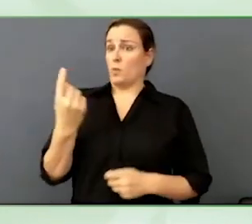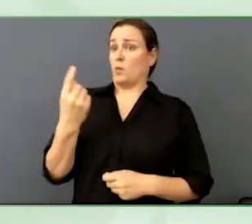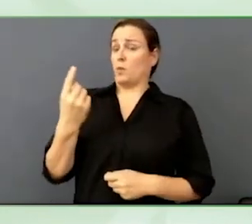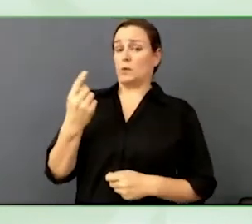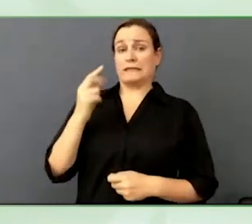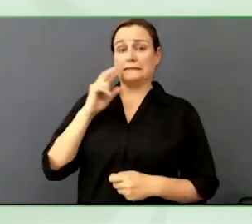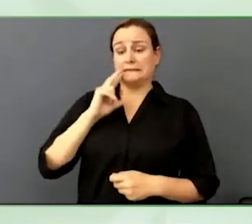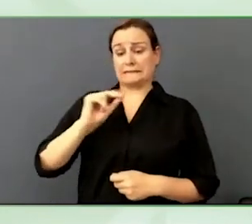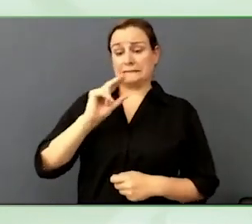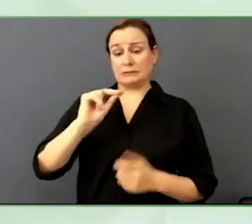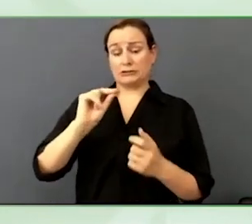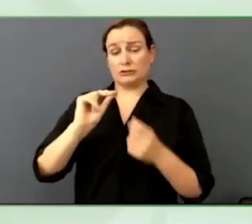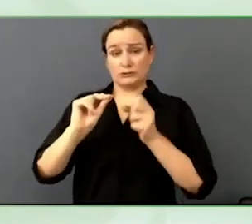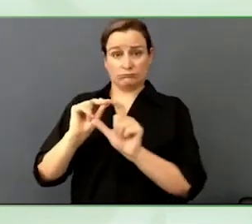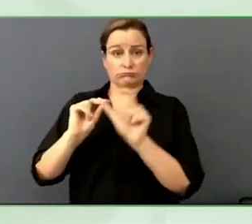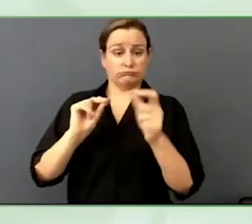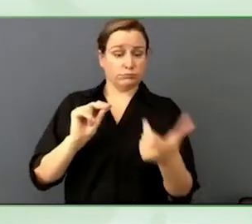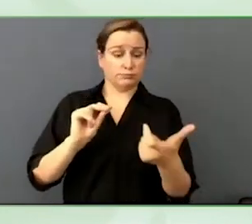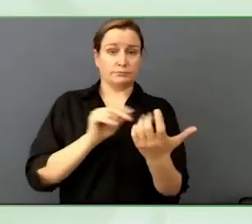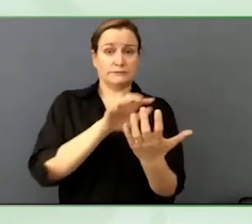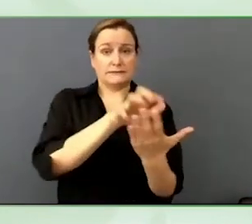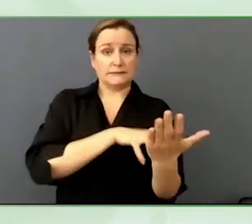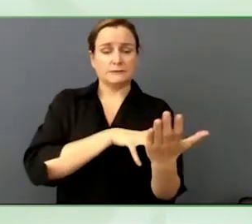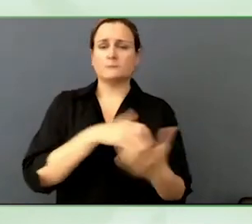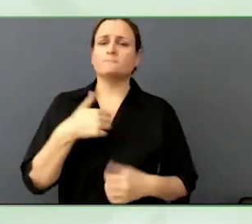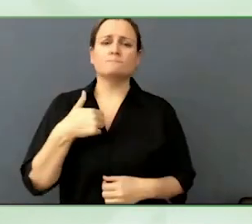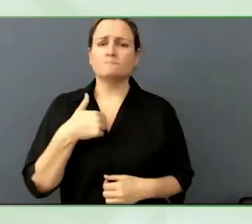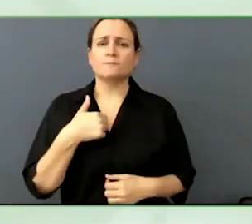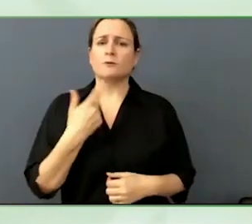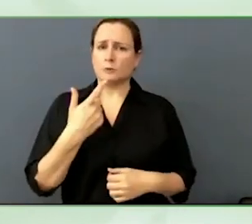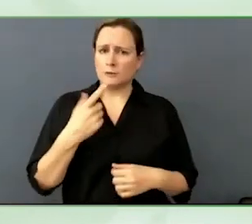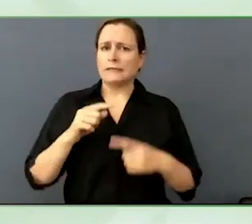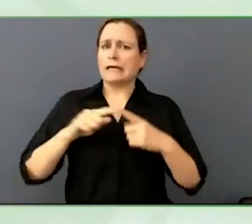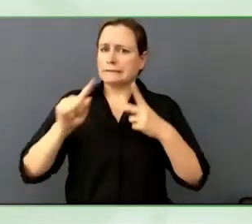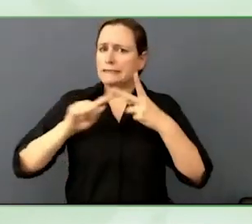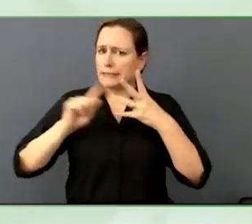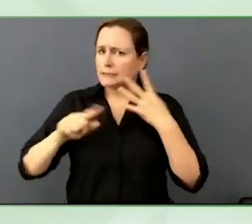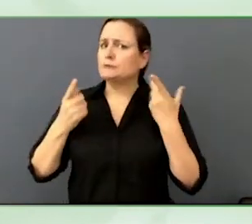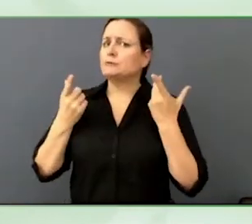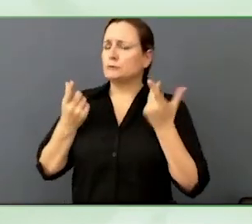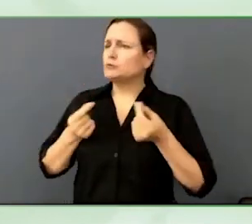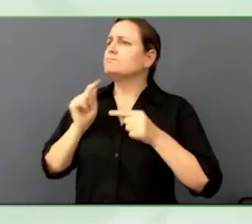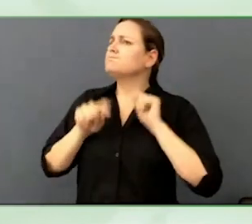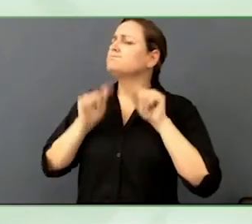To us, it is all about how we continually optimise, we should all be thinking about that.